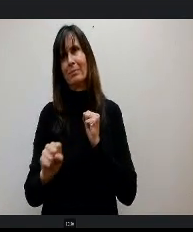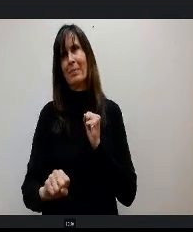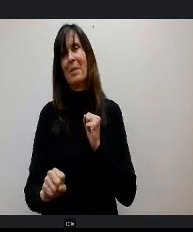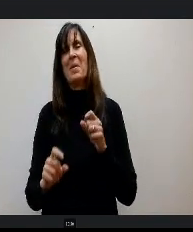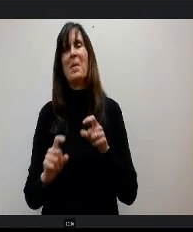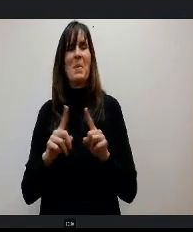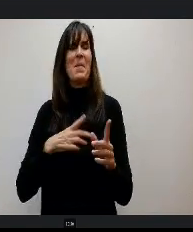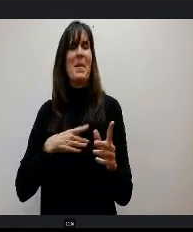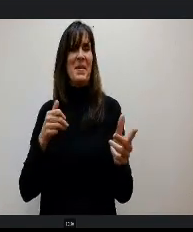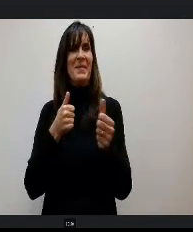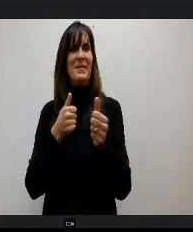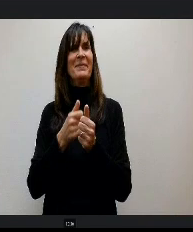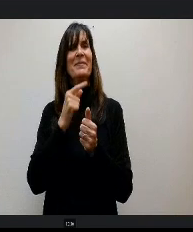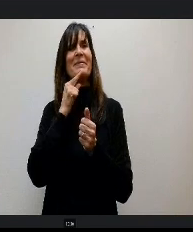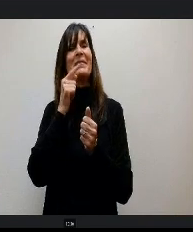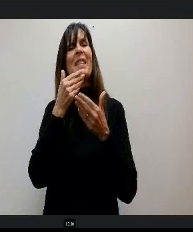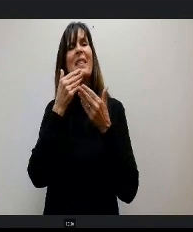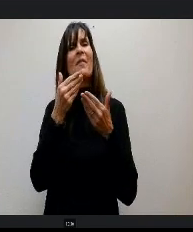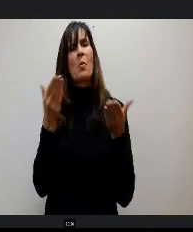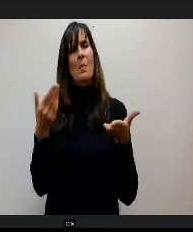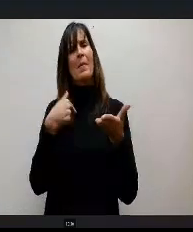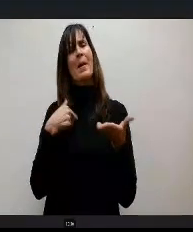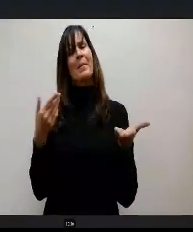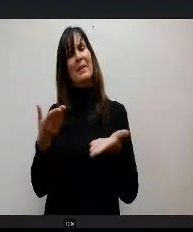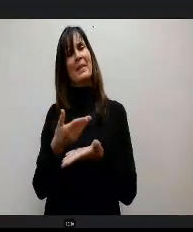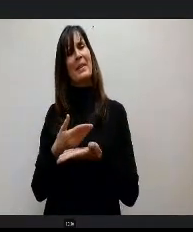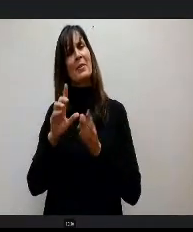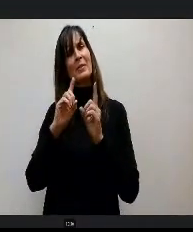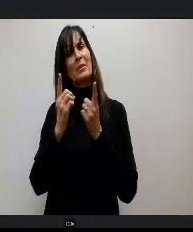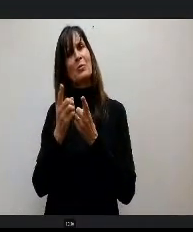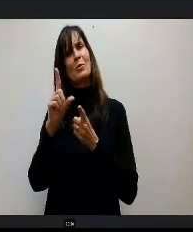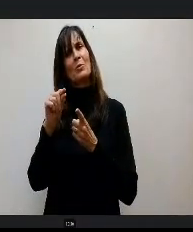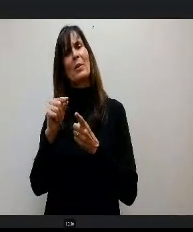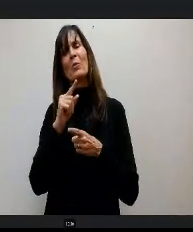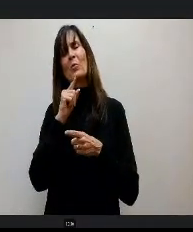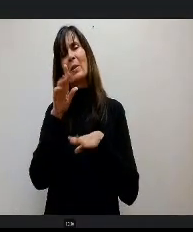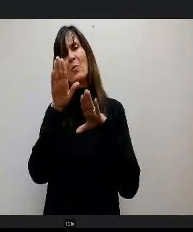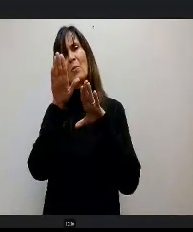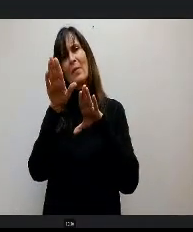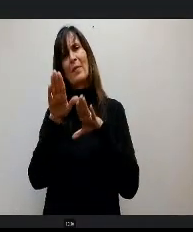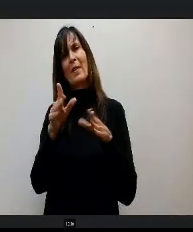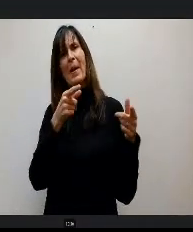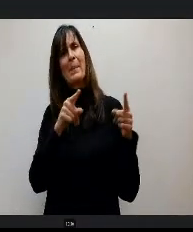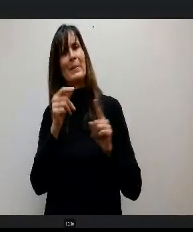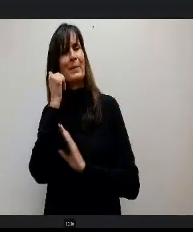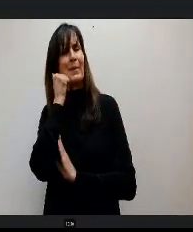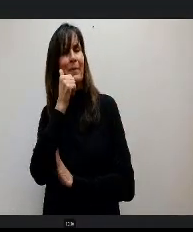so thankful to be here in D20 and we great really does happen n every day and it's just fun to be in classrooms and be a part of that.